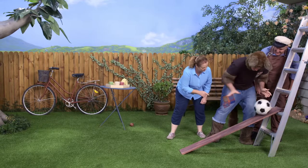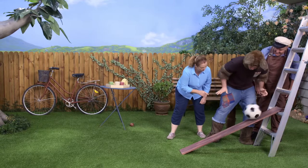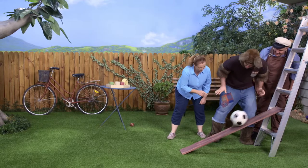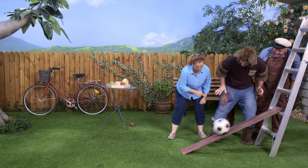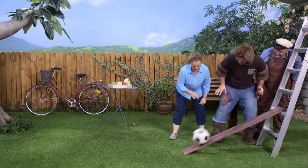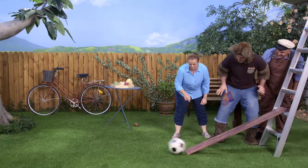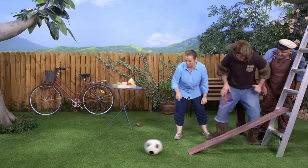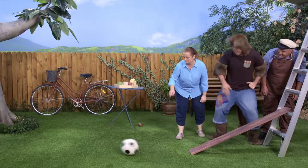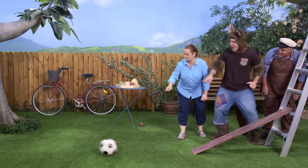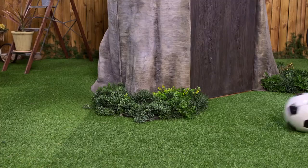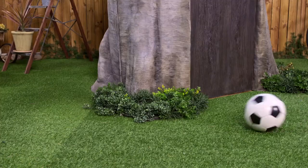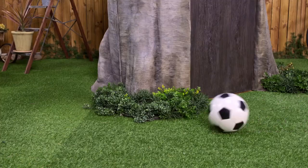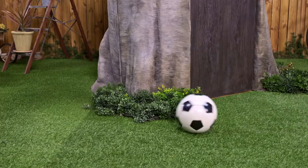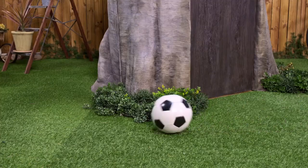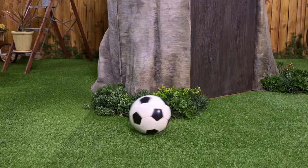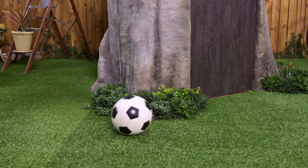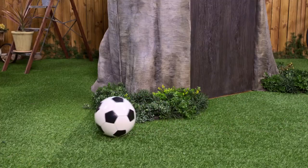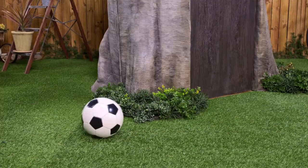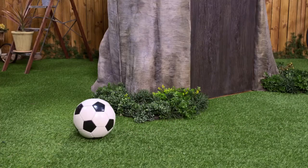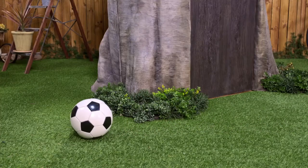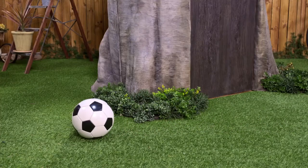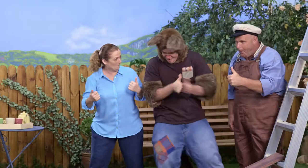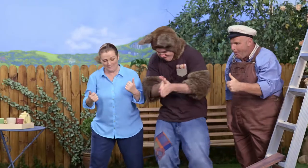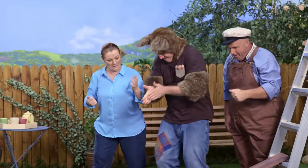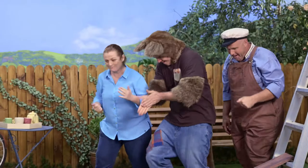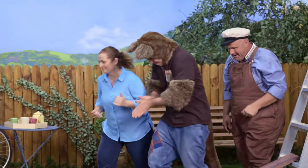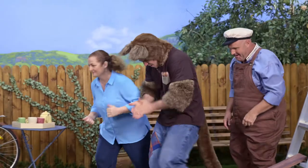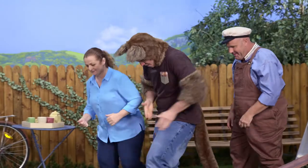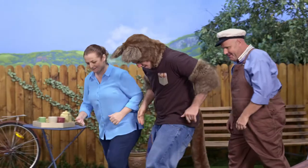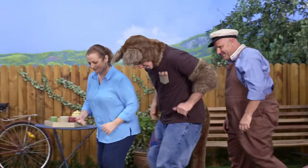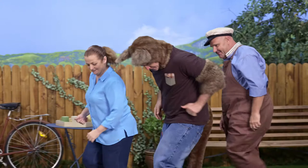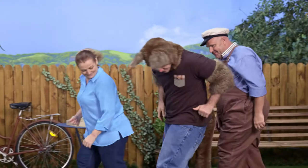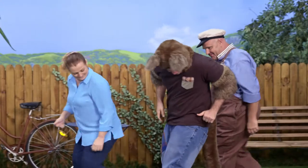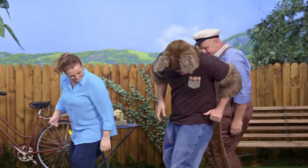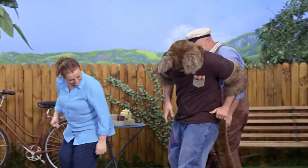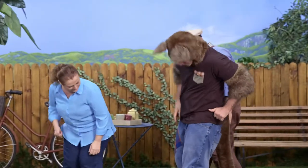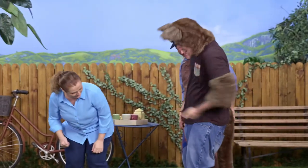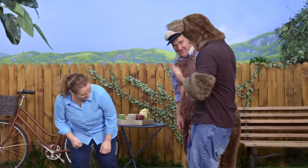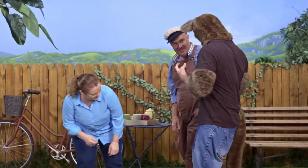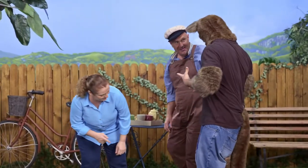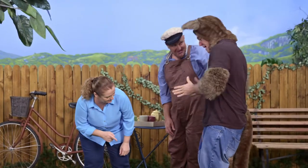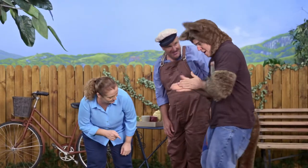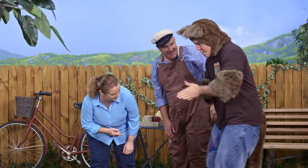Whoar! Right. Ready?